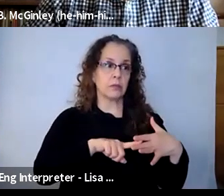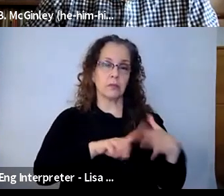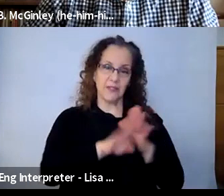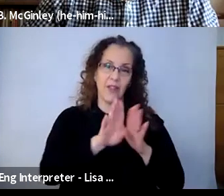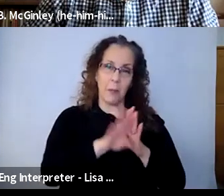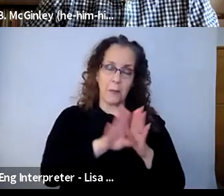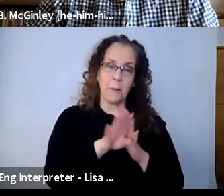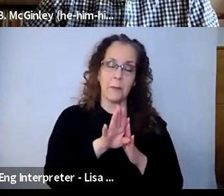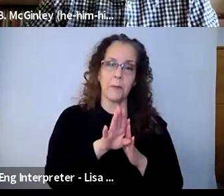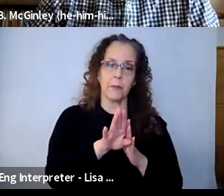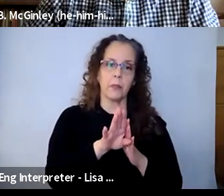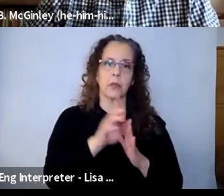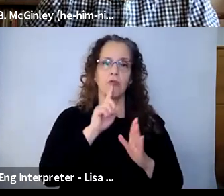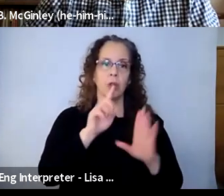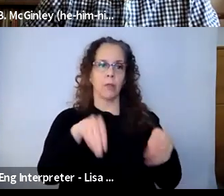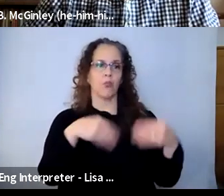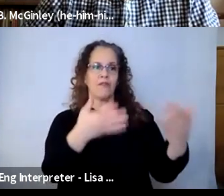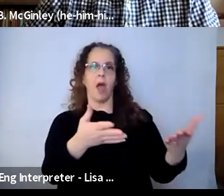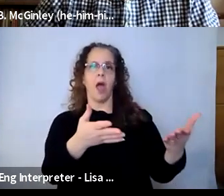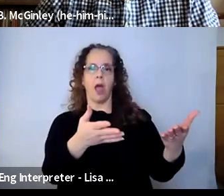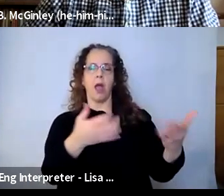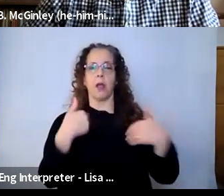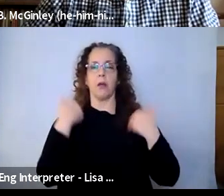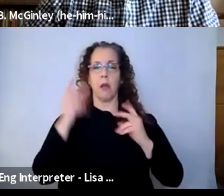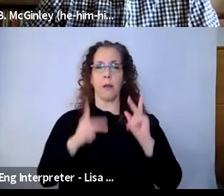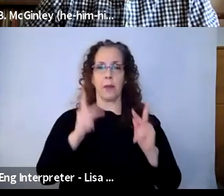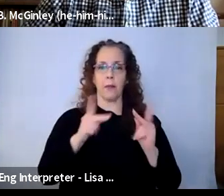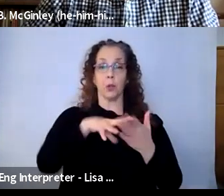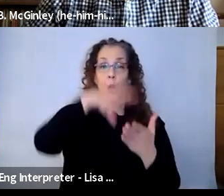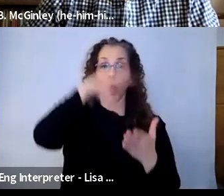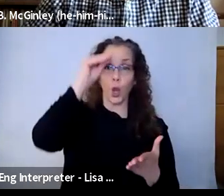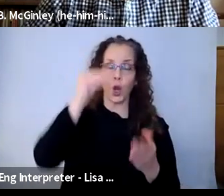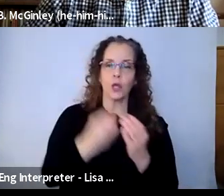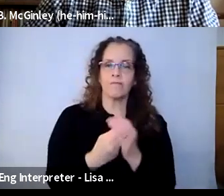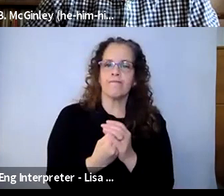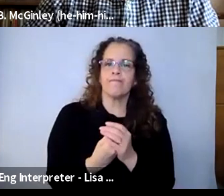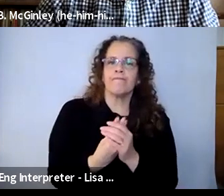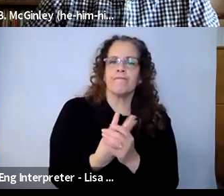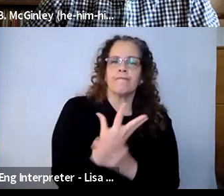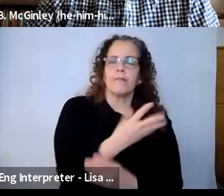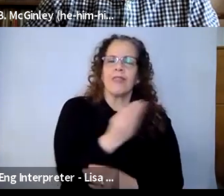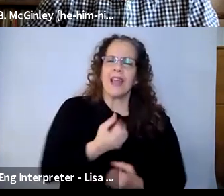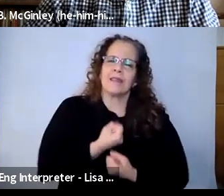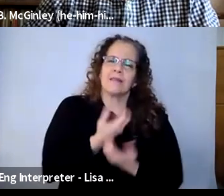giving a space to young people not only to learn and grow through the arts, but express themselves and respond also to